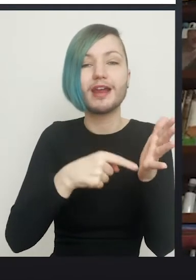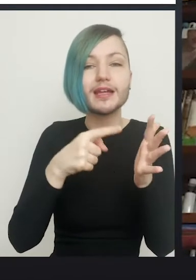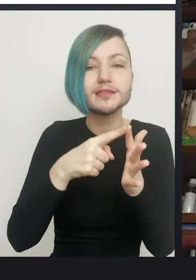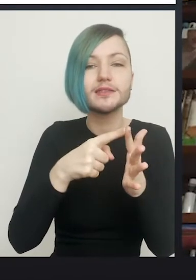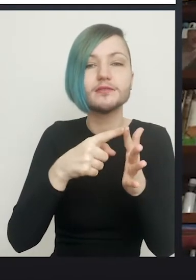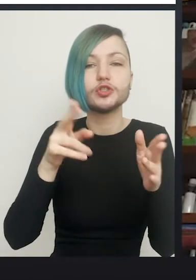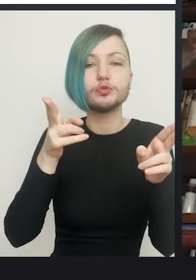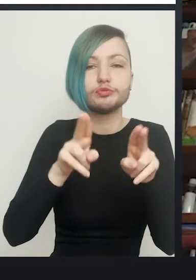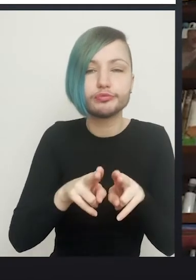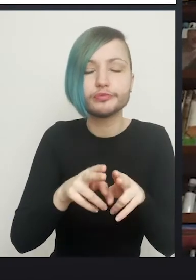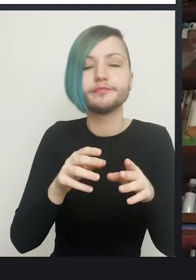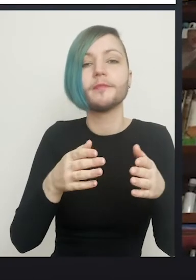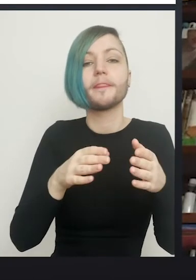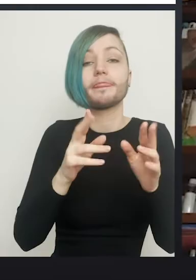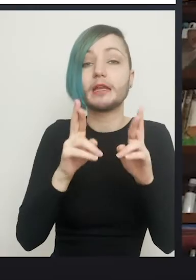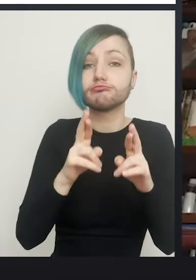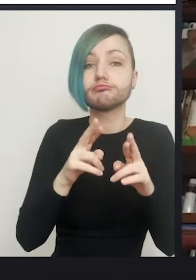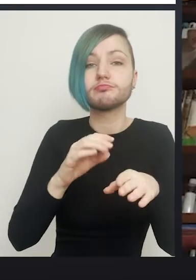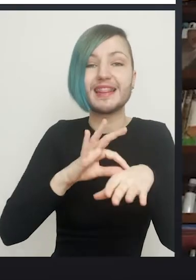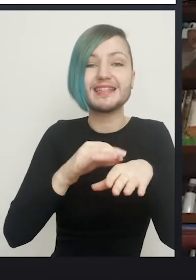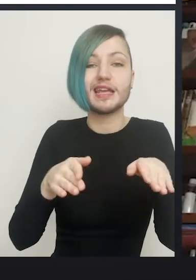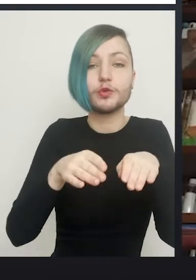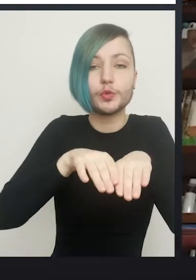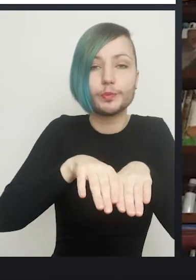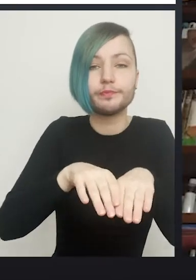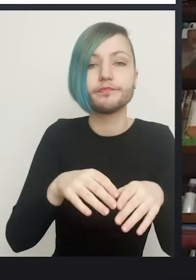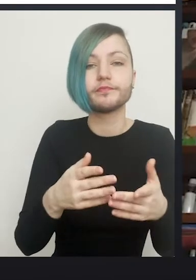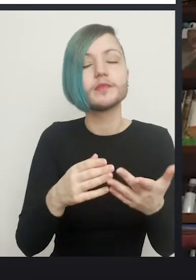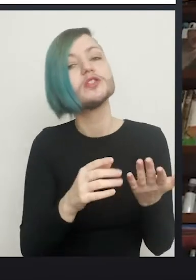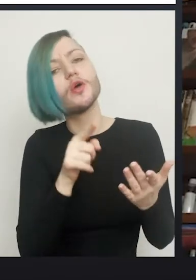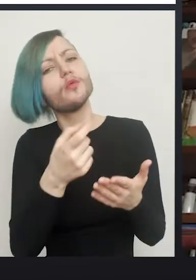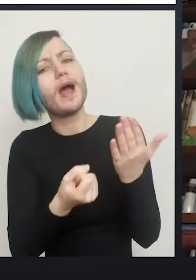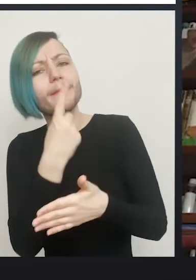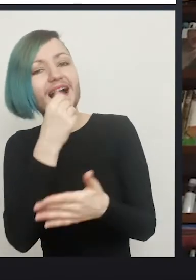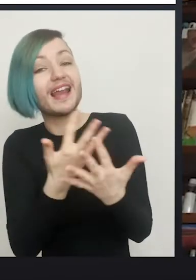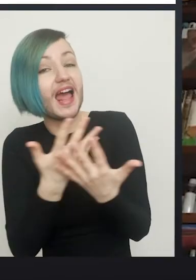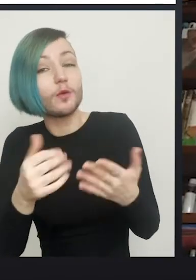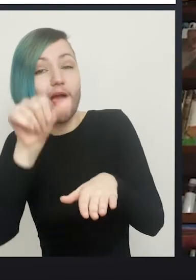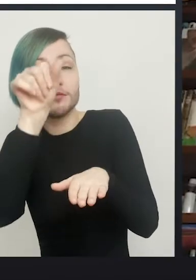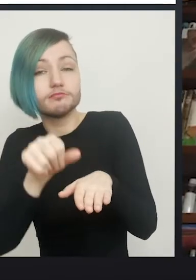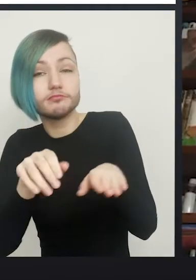with the hope that the skin then will grow over it. And that can be anywhere where you've cut and joined two things together, so it could be inside the vagina?